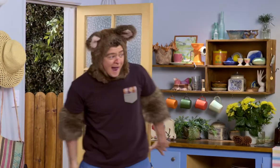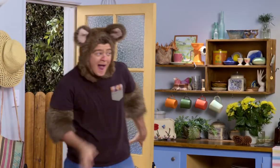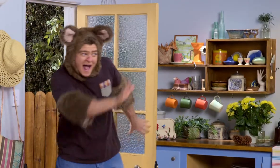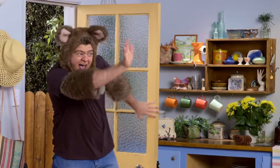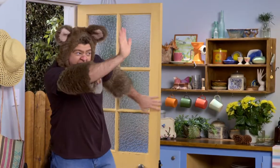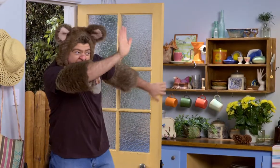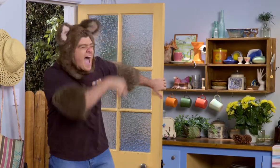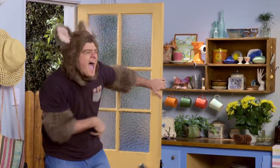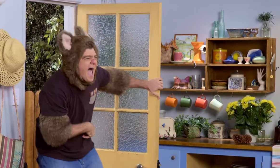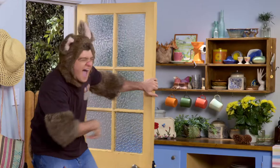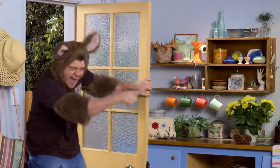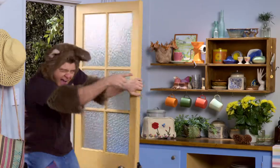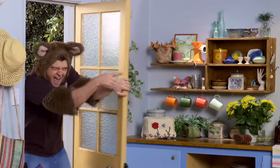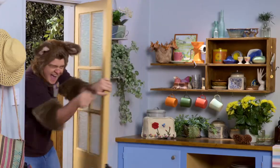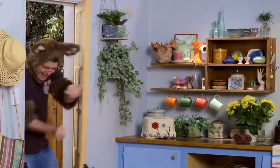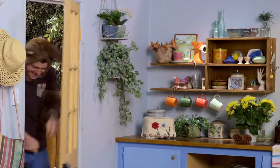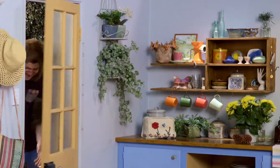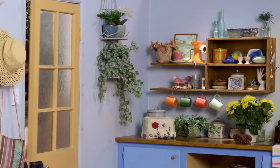Oh, bye!